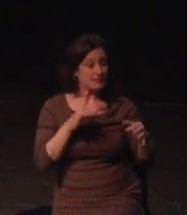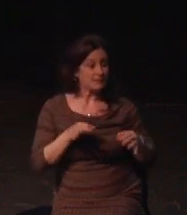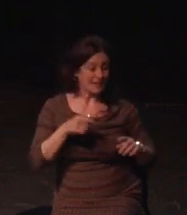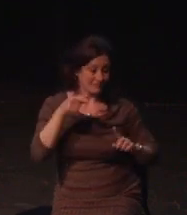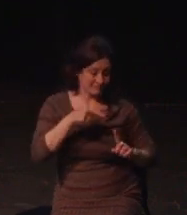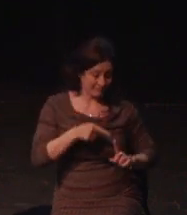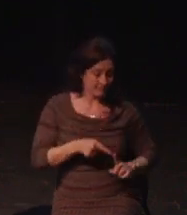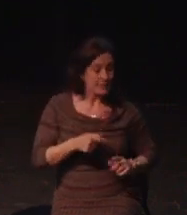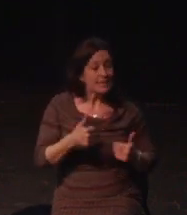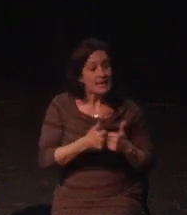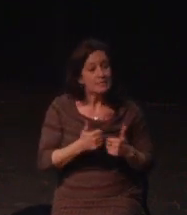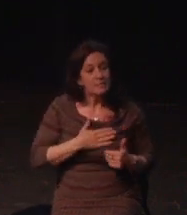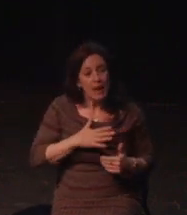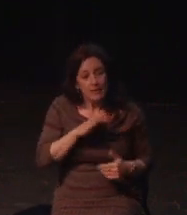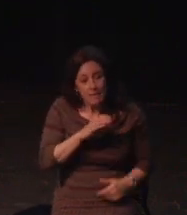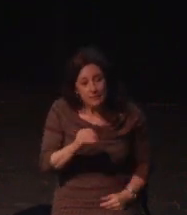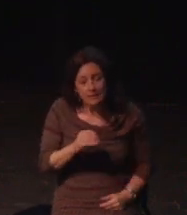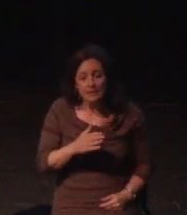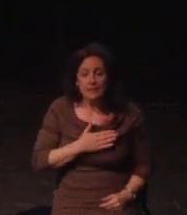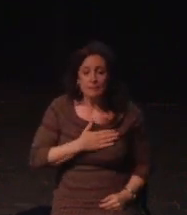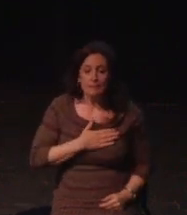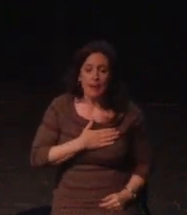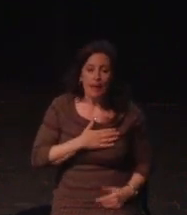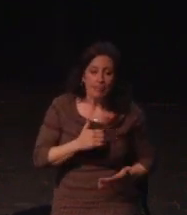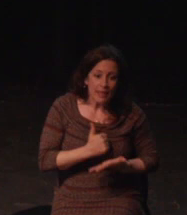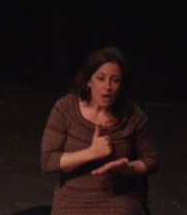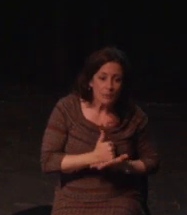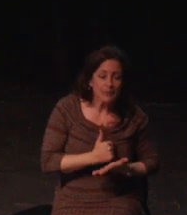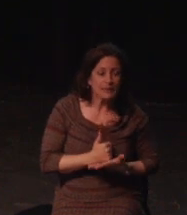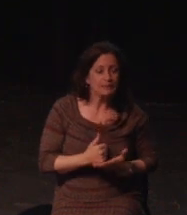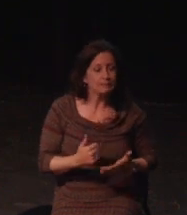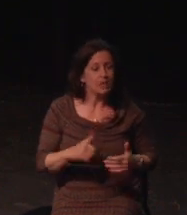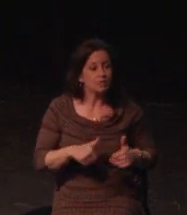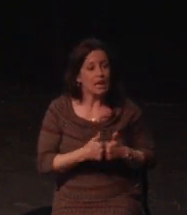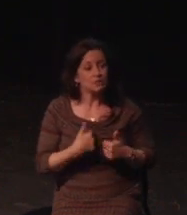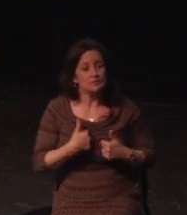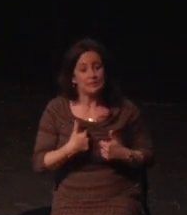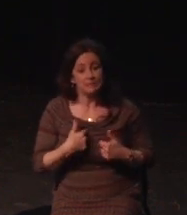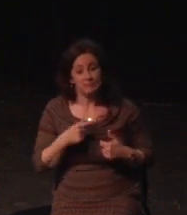Well, I am no different. I really have loved games since before I have solid memories of childhood.